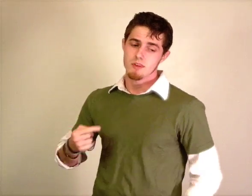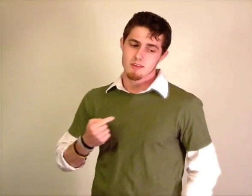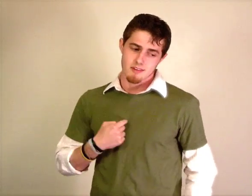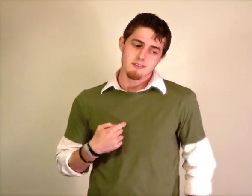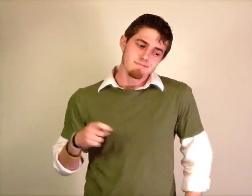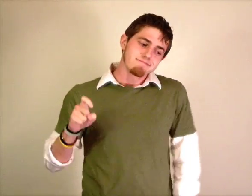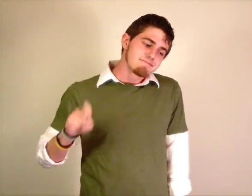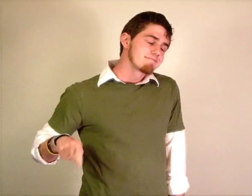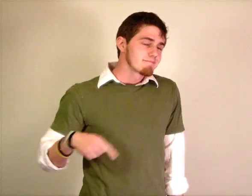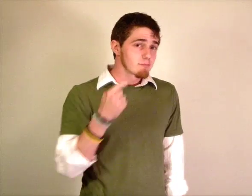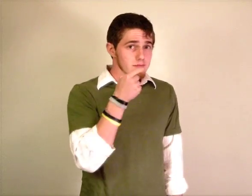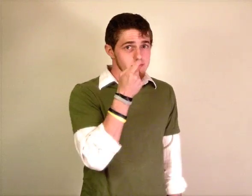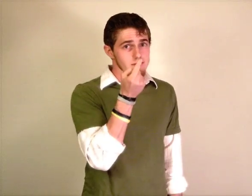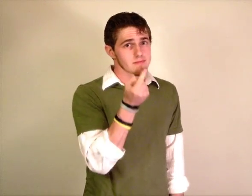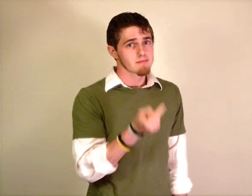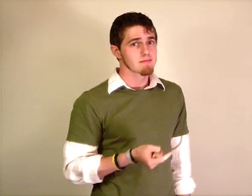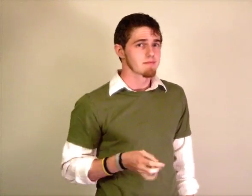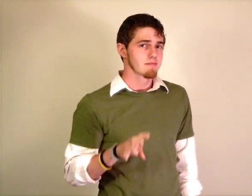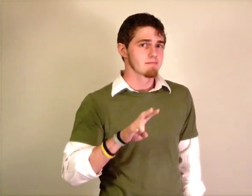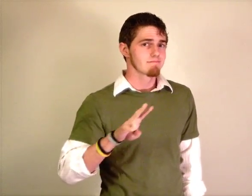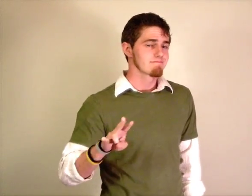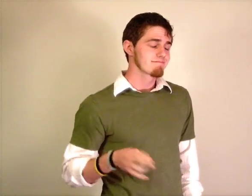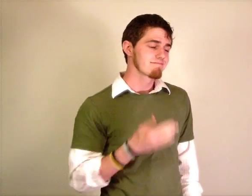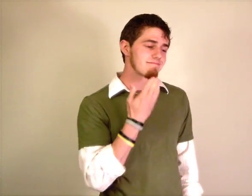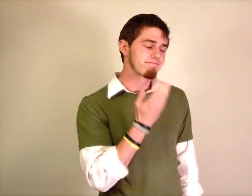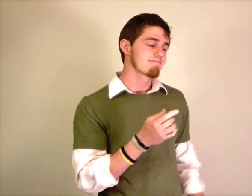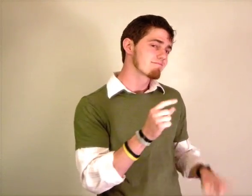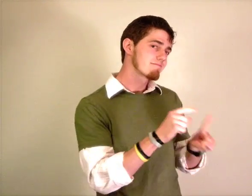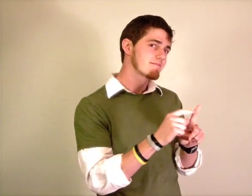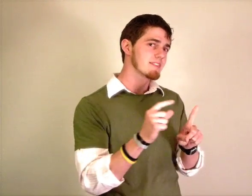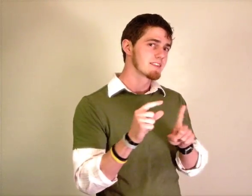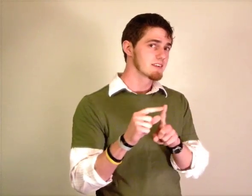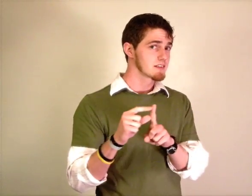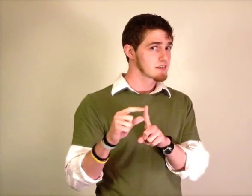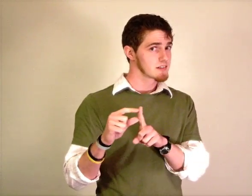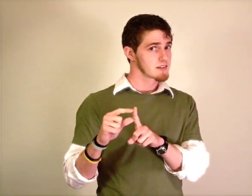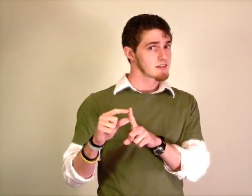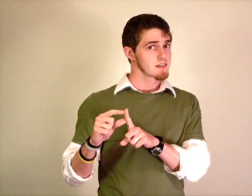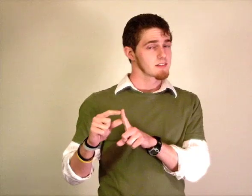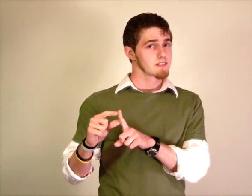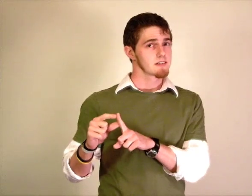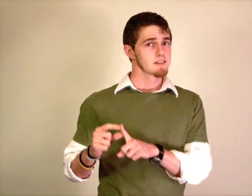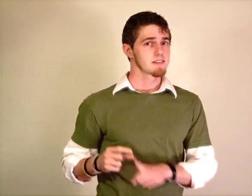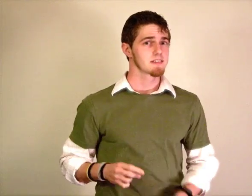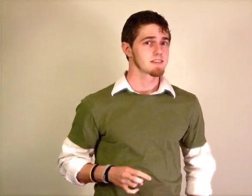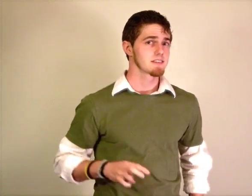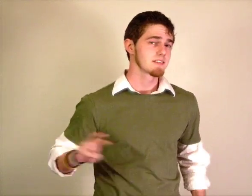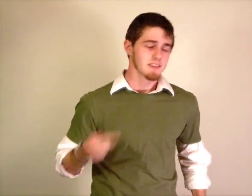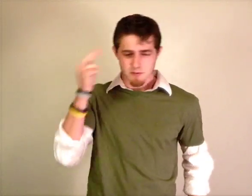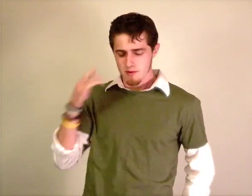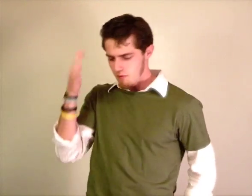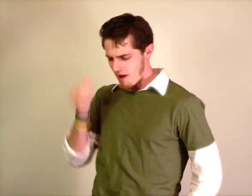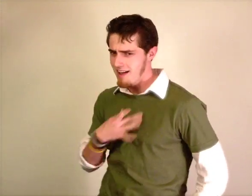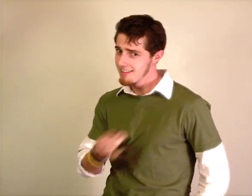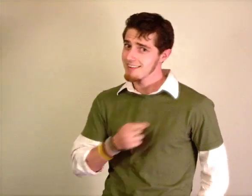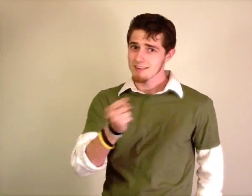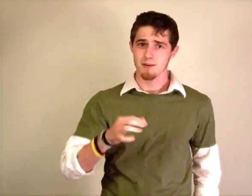I probably should mention the 7 that I like I MUST SAY 7 GOOD WORDS The 7 things I like about you! 7 REASONS WHY I LIKE-YOU